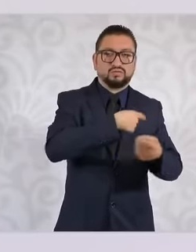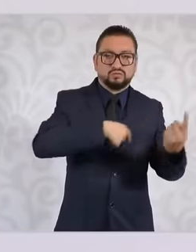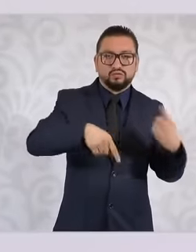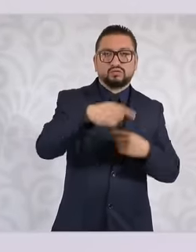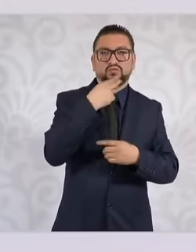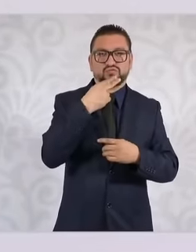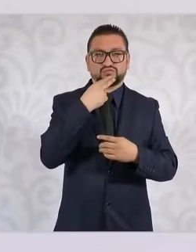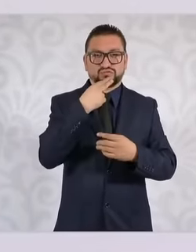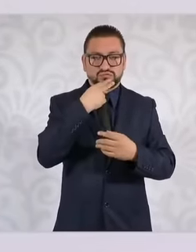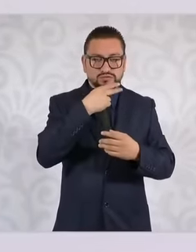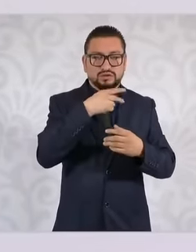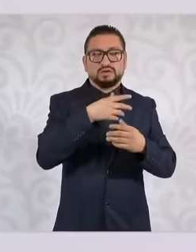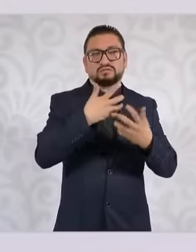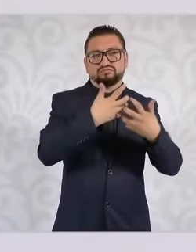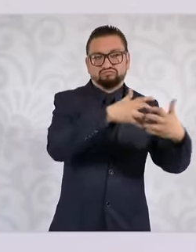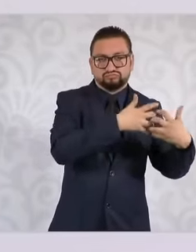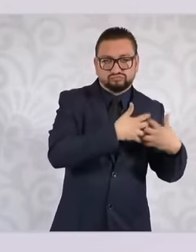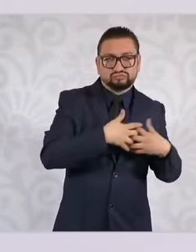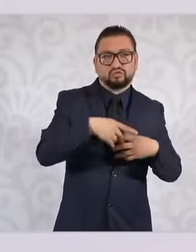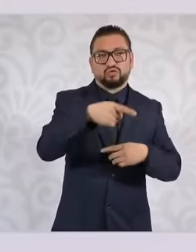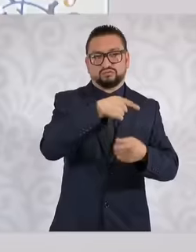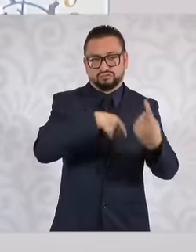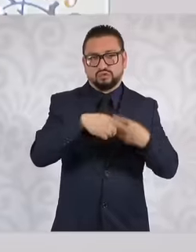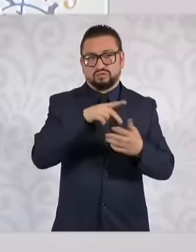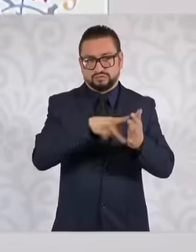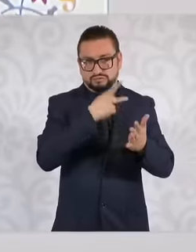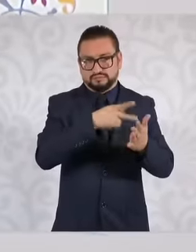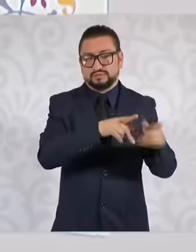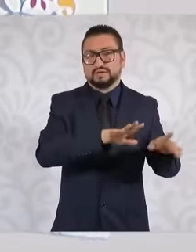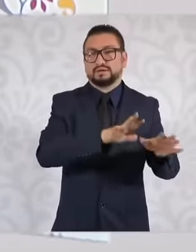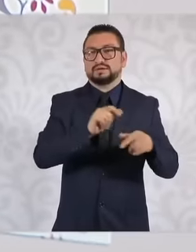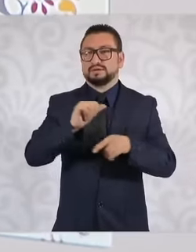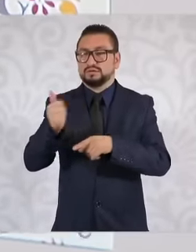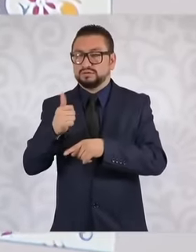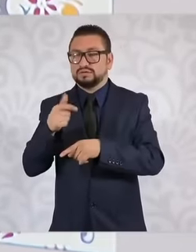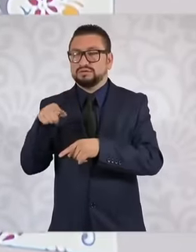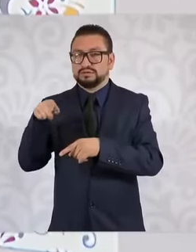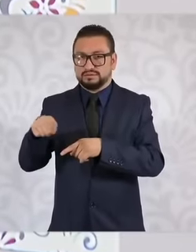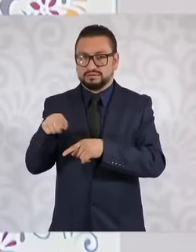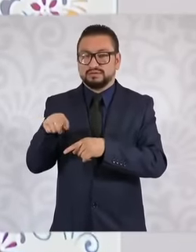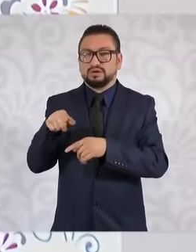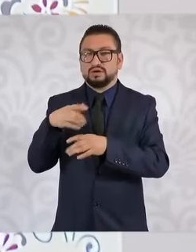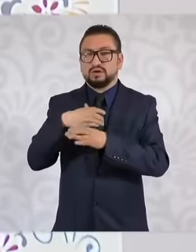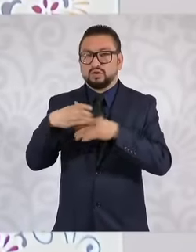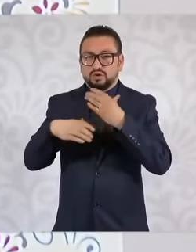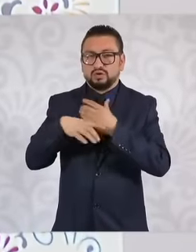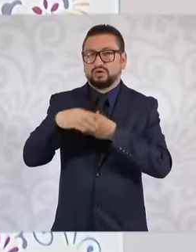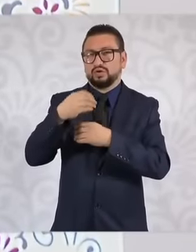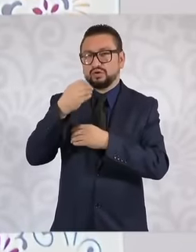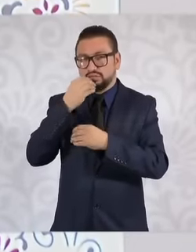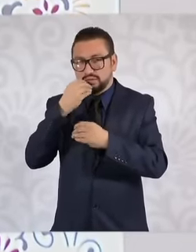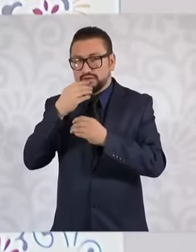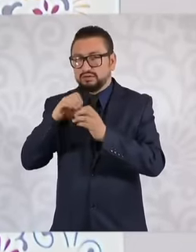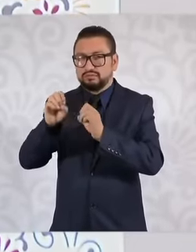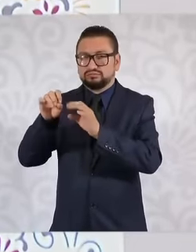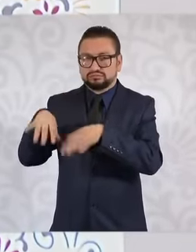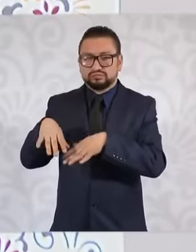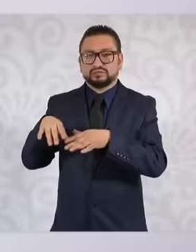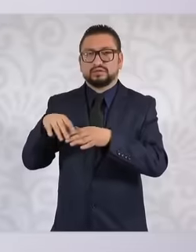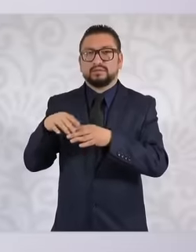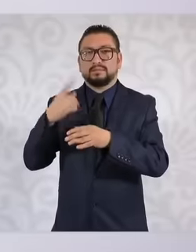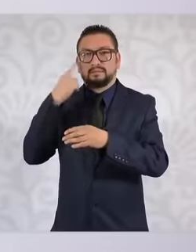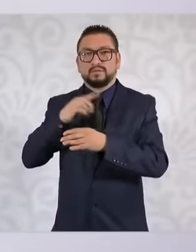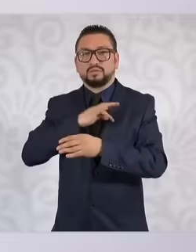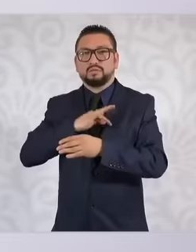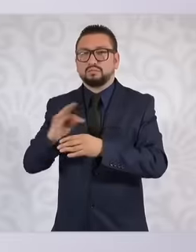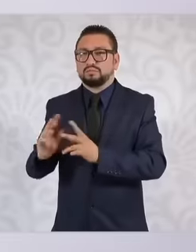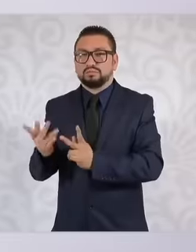production chain and on the other hand the organic the organic can be used for compost plants